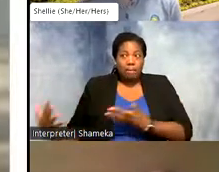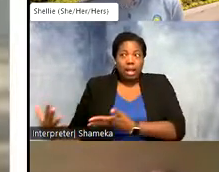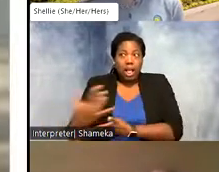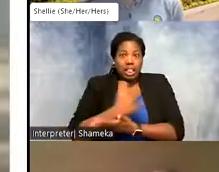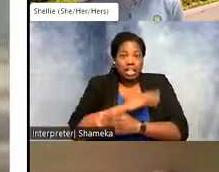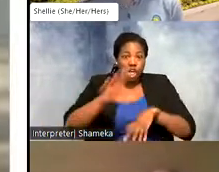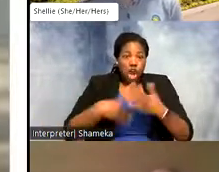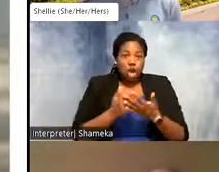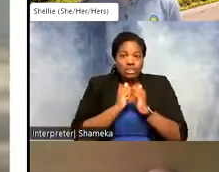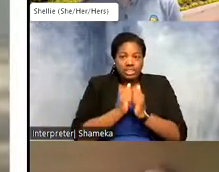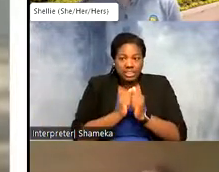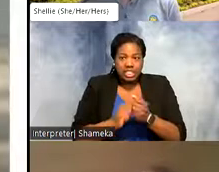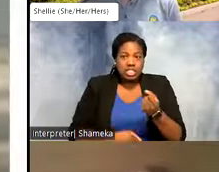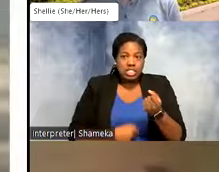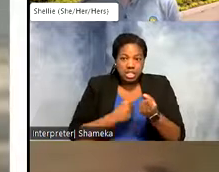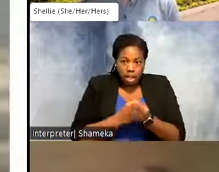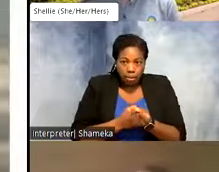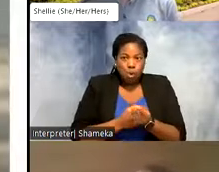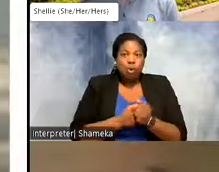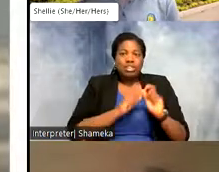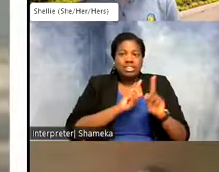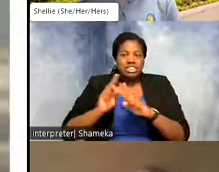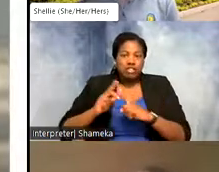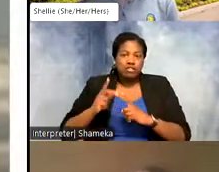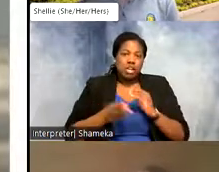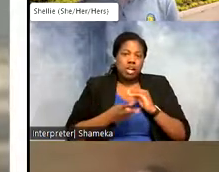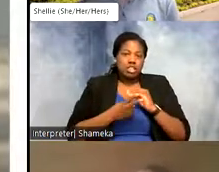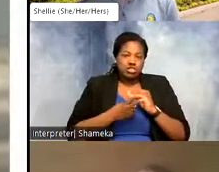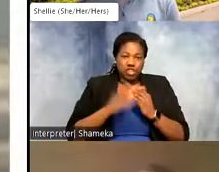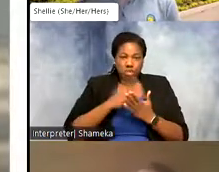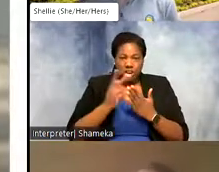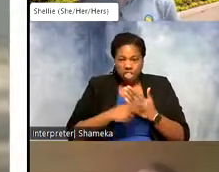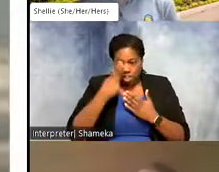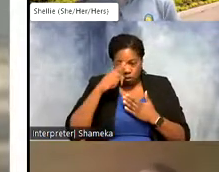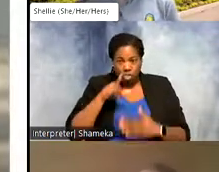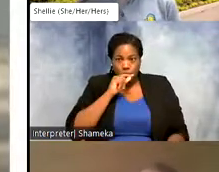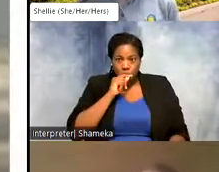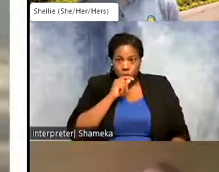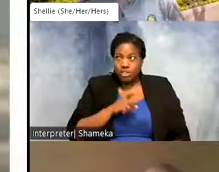to support a wide variety of conservation projects for shorebirds. >>Shellie: that's so neat so you